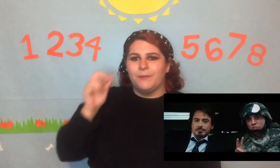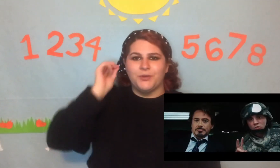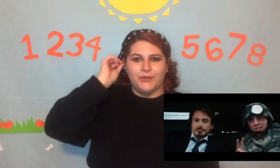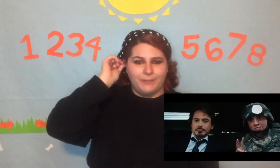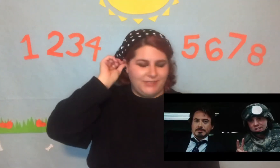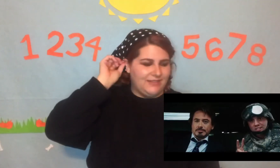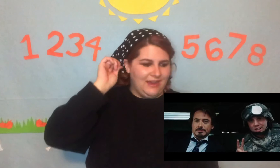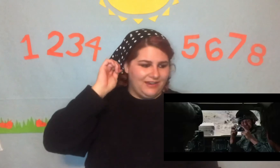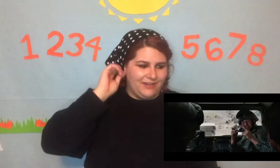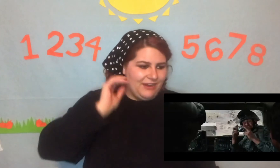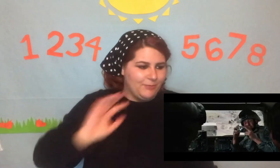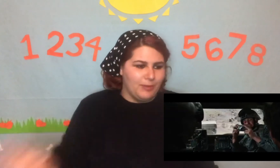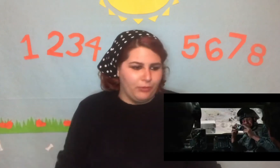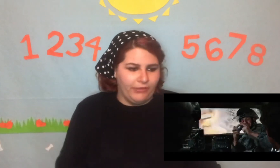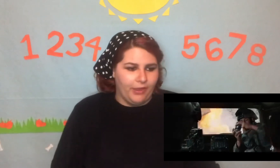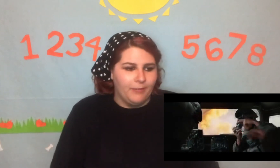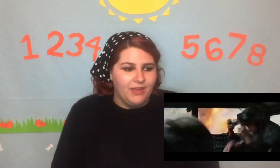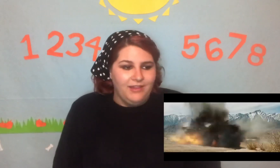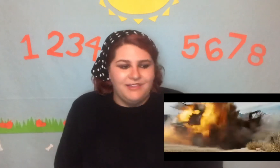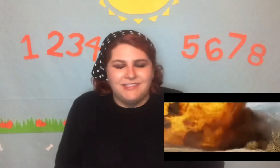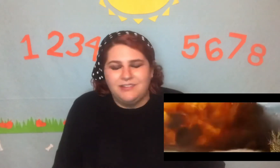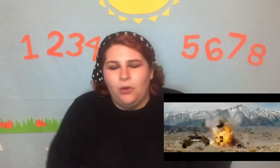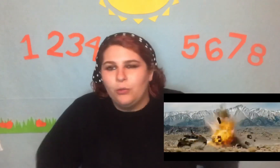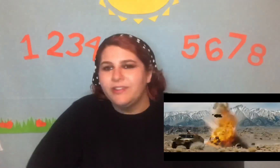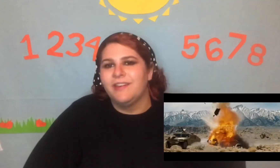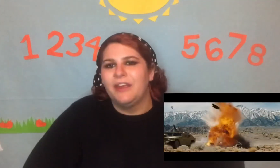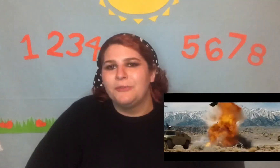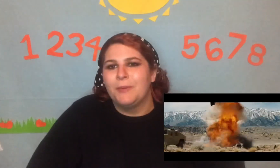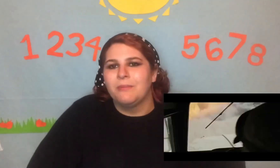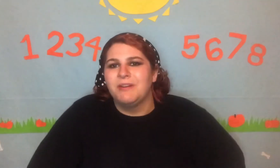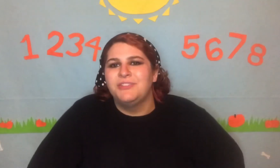doing the peace sign and then everybody blowing up - that's like the only thing I remember, but it's